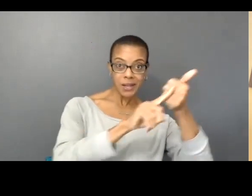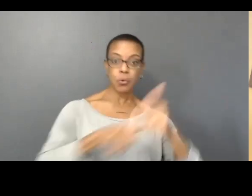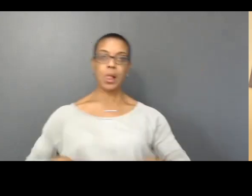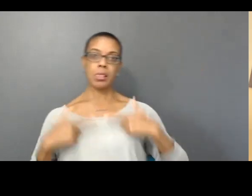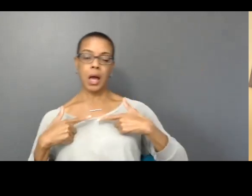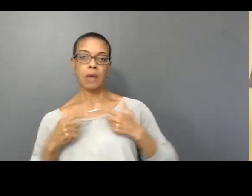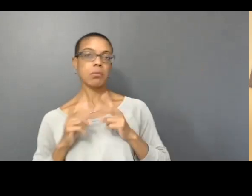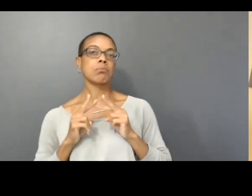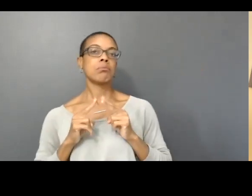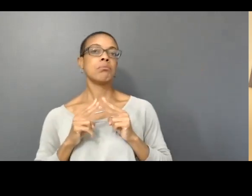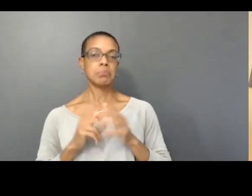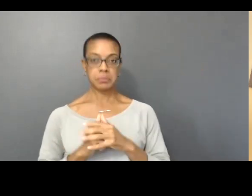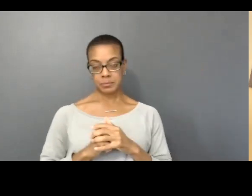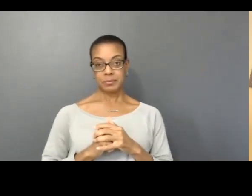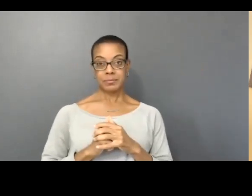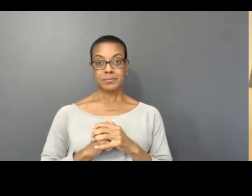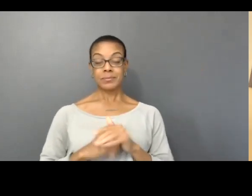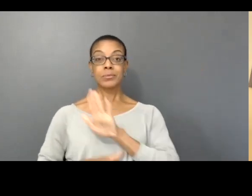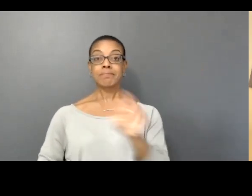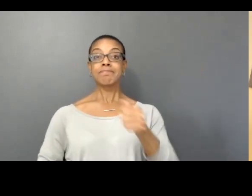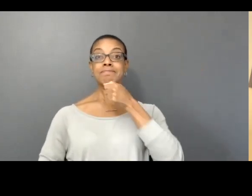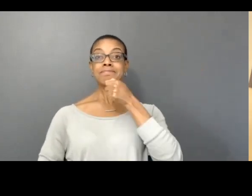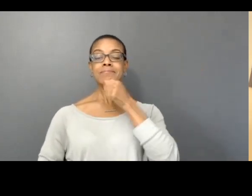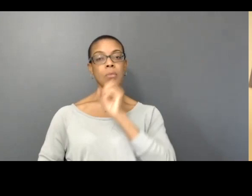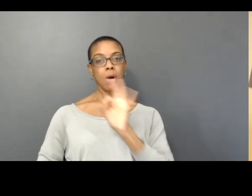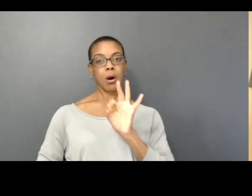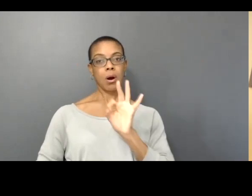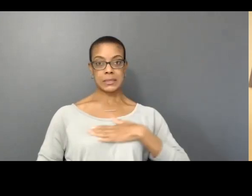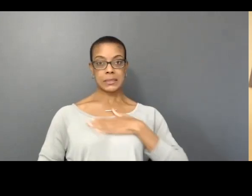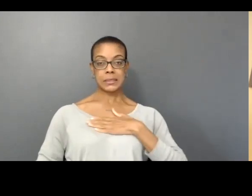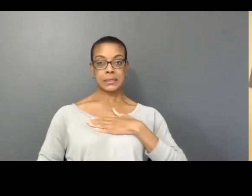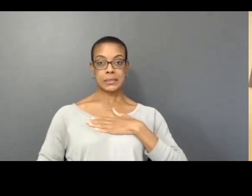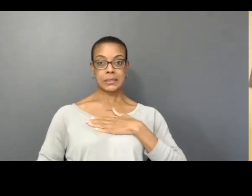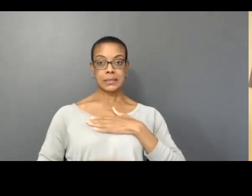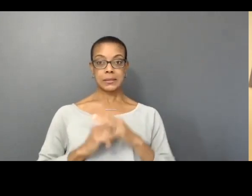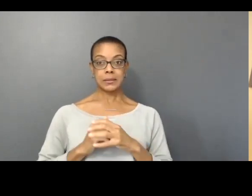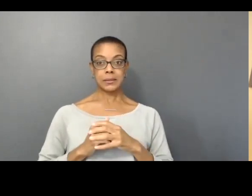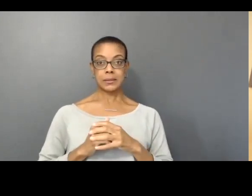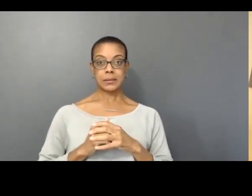We ask everybody to mute their microphones please and if you do not need to interact with our interpreters tonight please